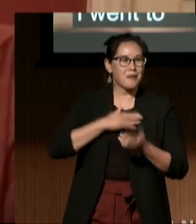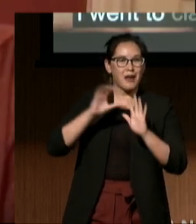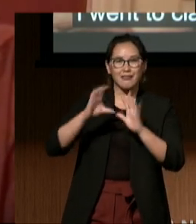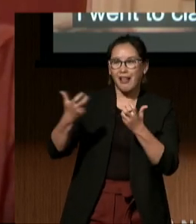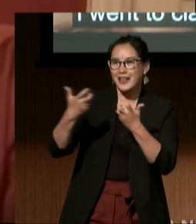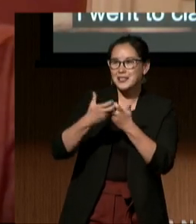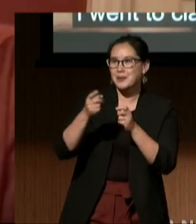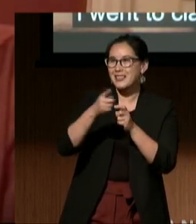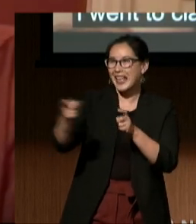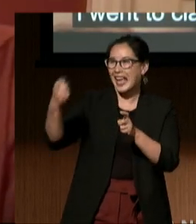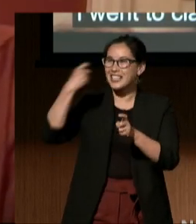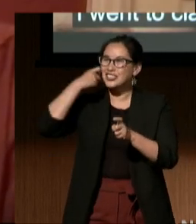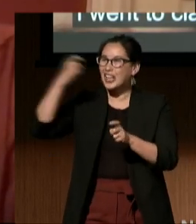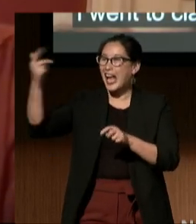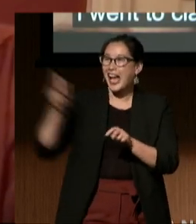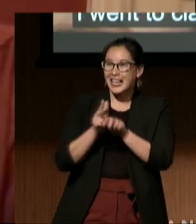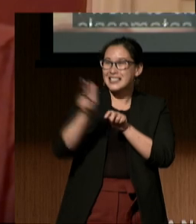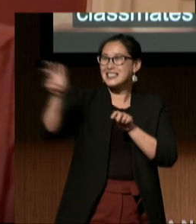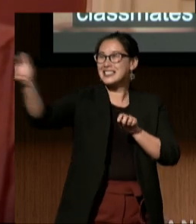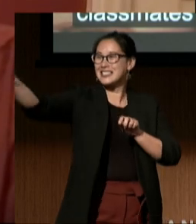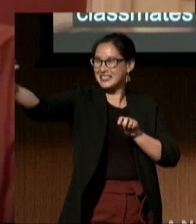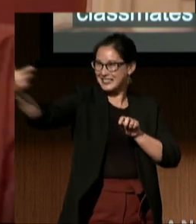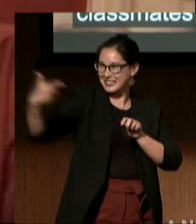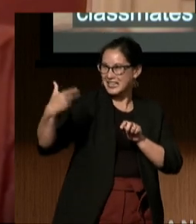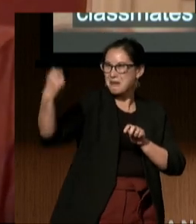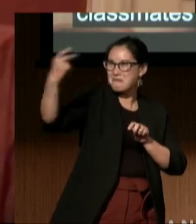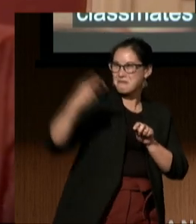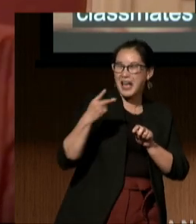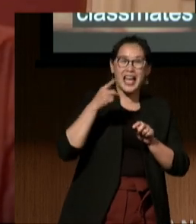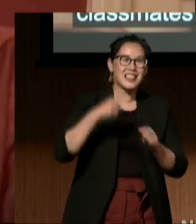who had just returned, laughing and talking about the trip.